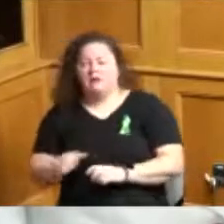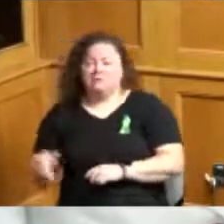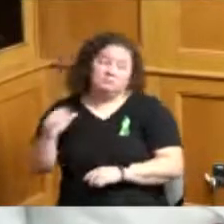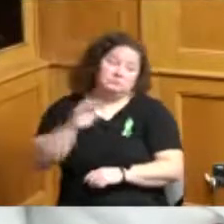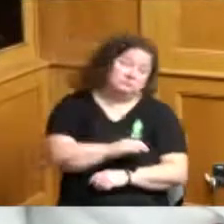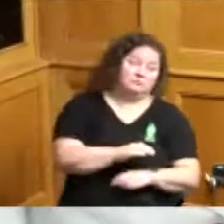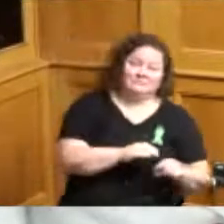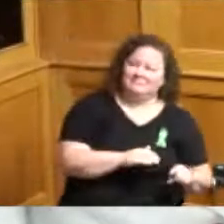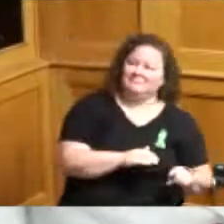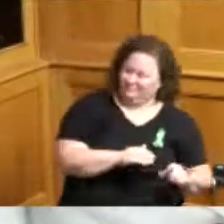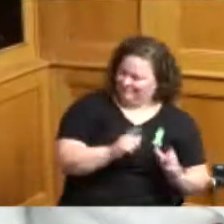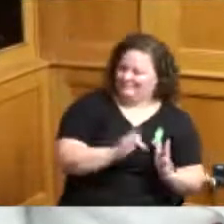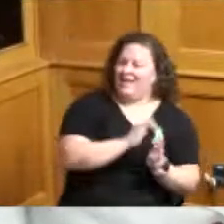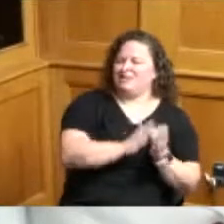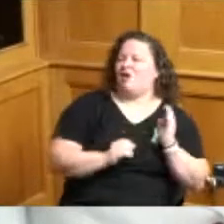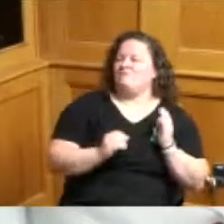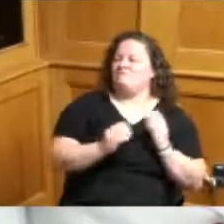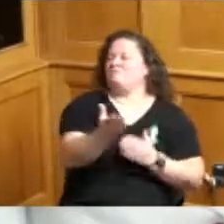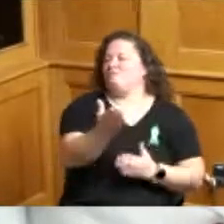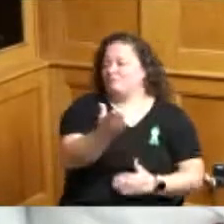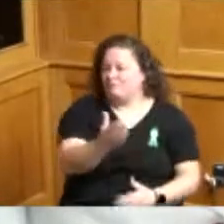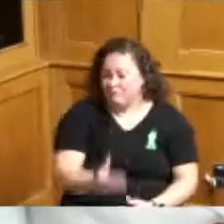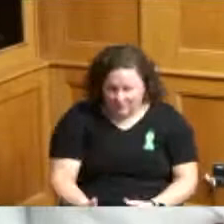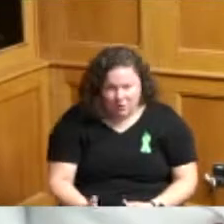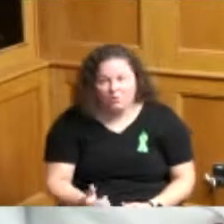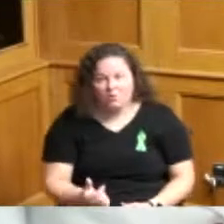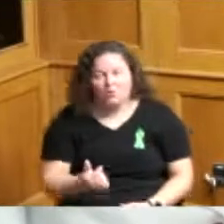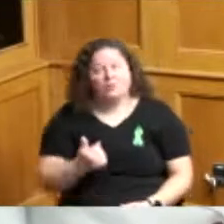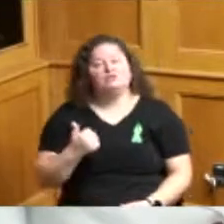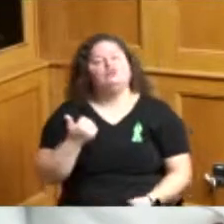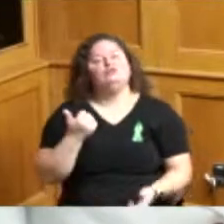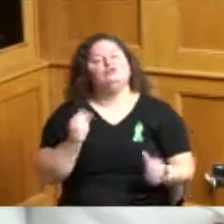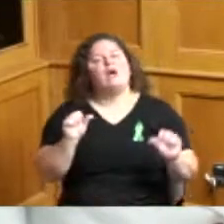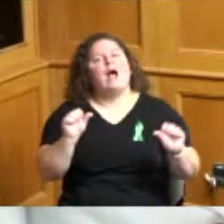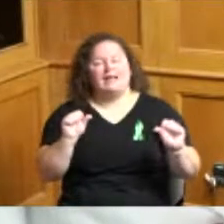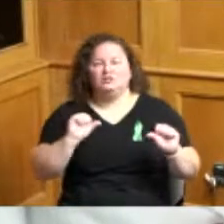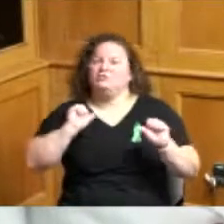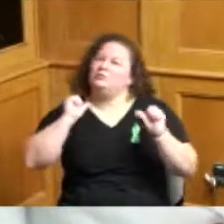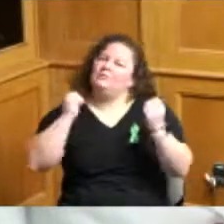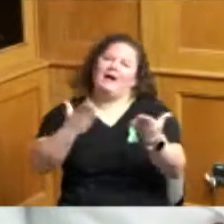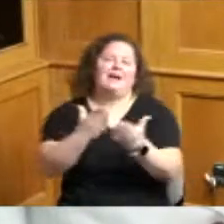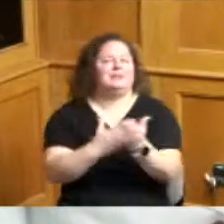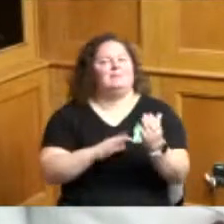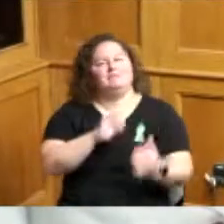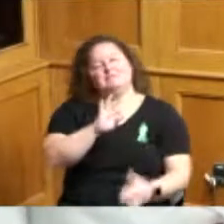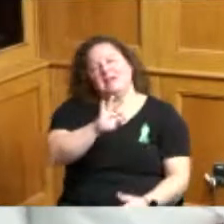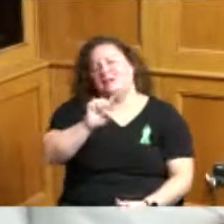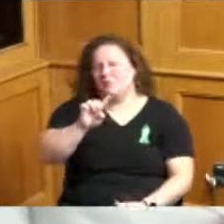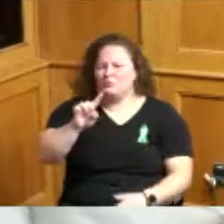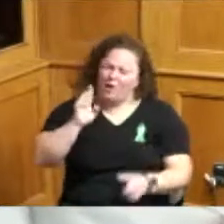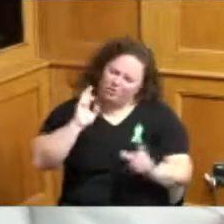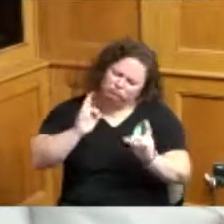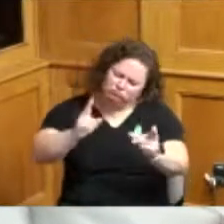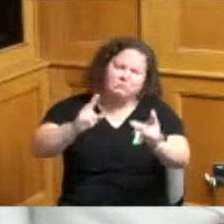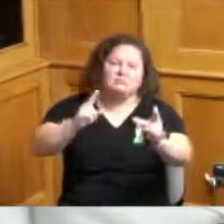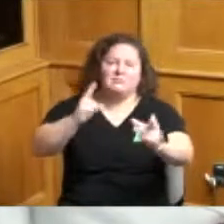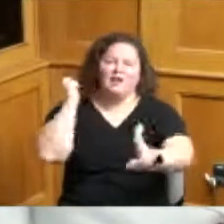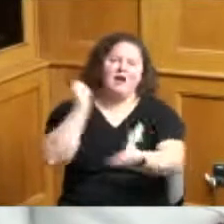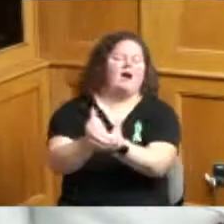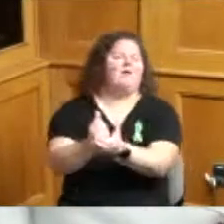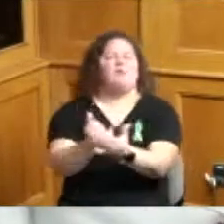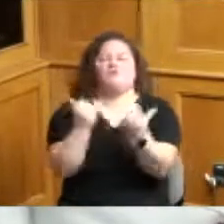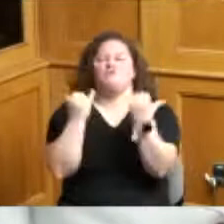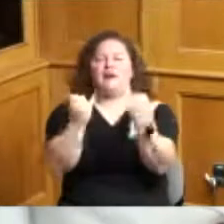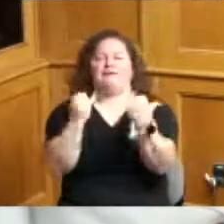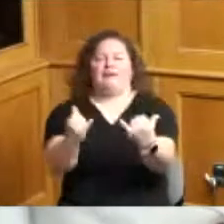you have been paid to try to bring some 911 help to people now who are going to have to face